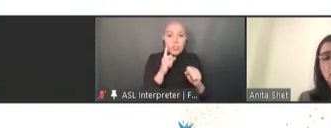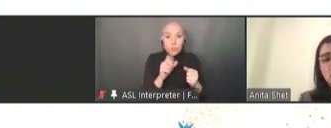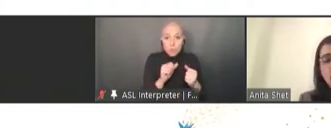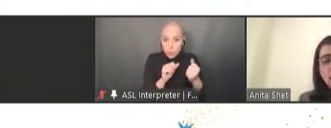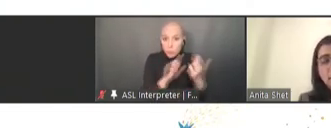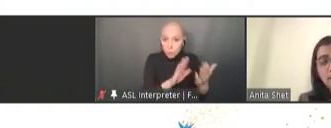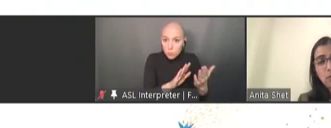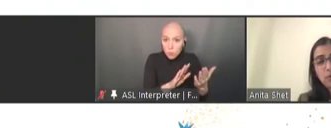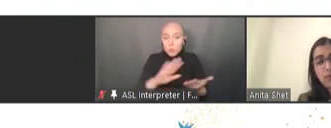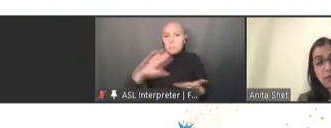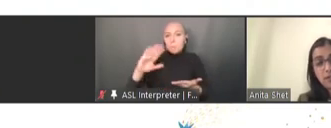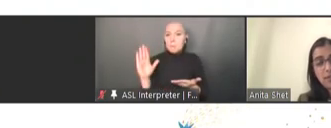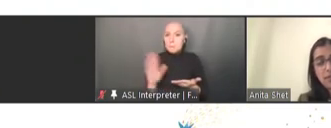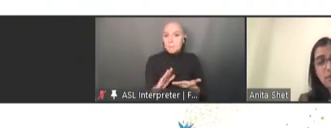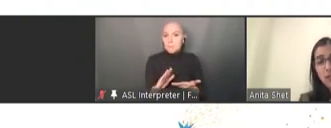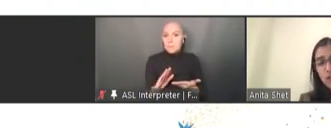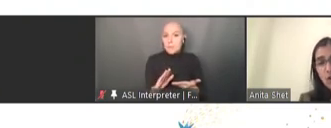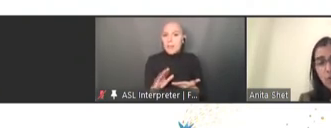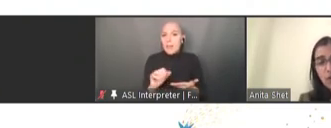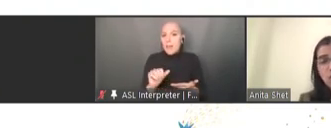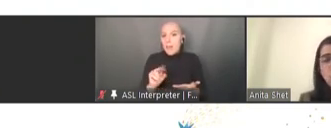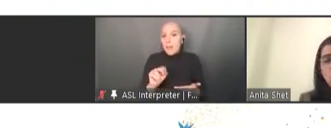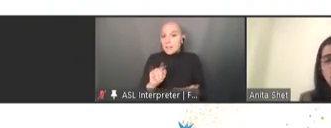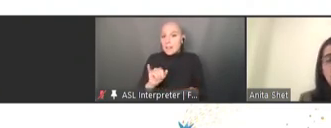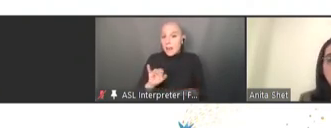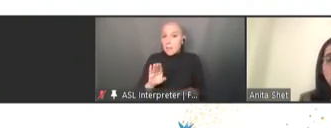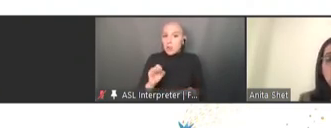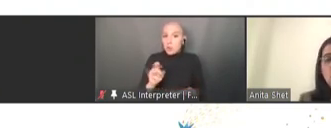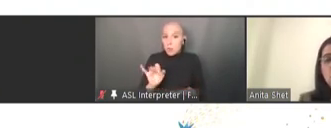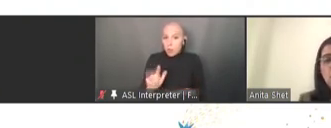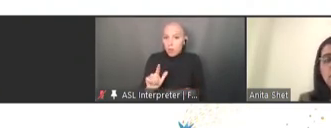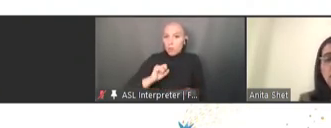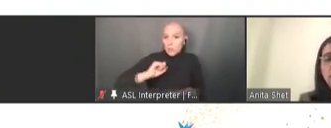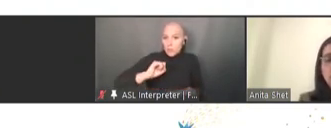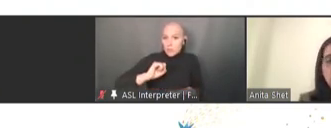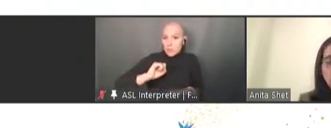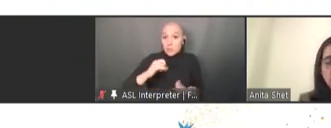of anti-microbial resistance, which we know now is one of the leading killers